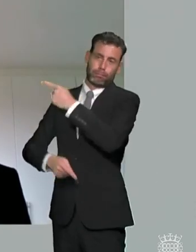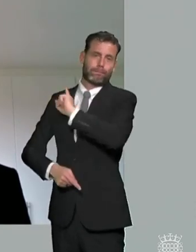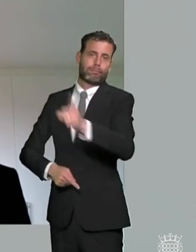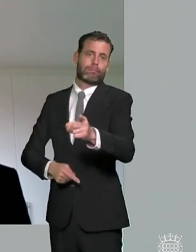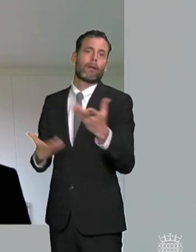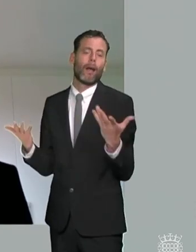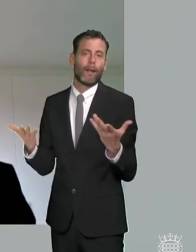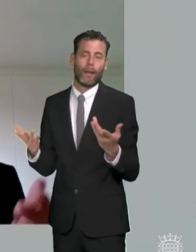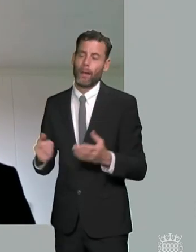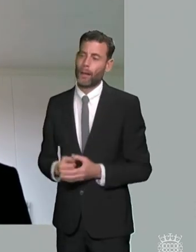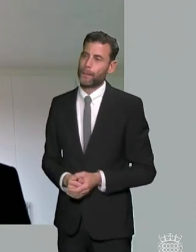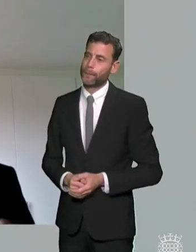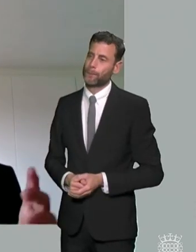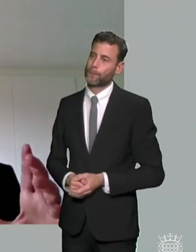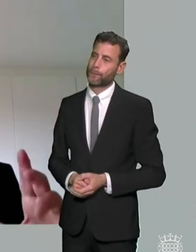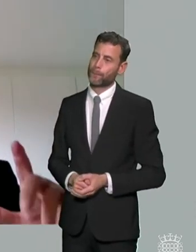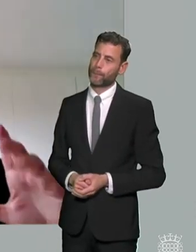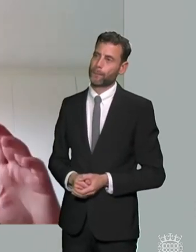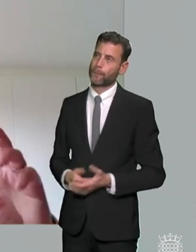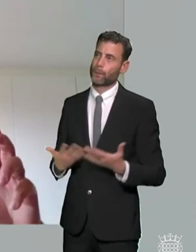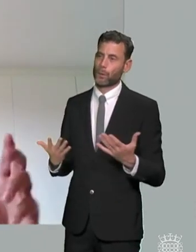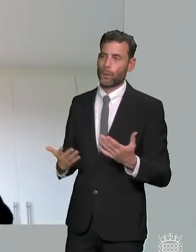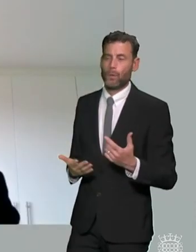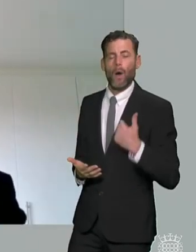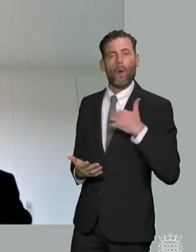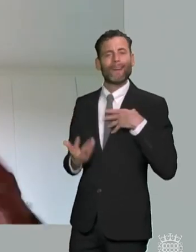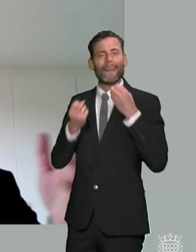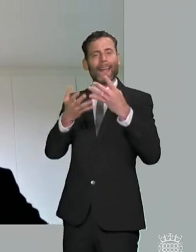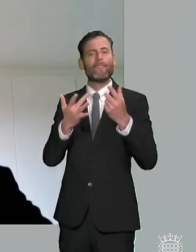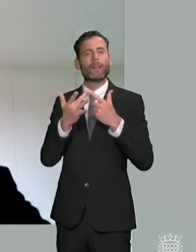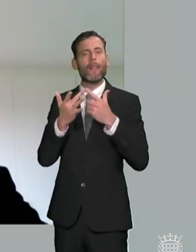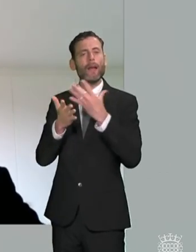would be an easy one i mean just to take up too much time just an example of that the previous